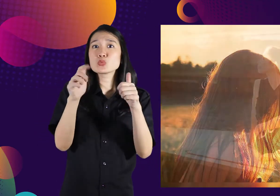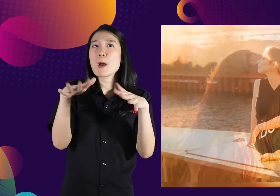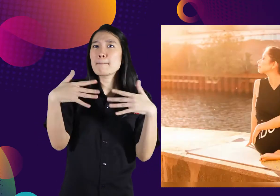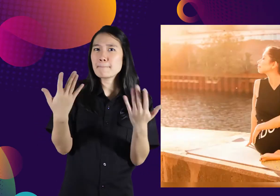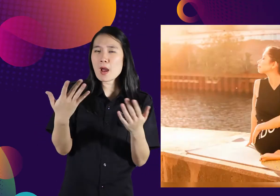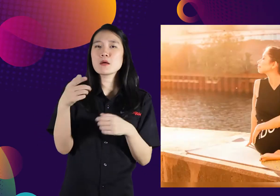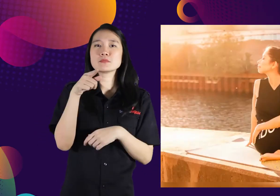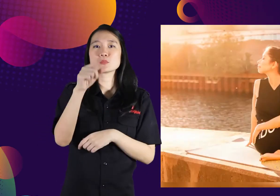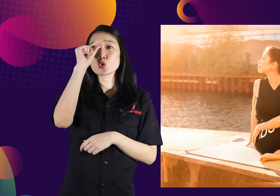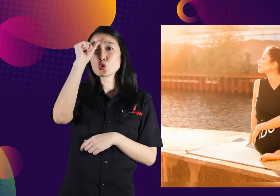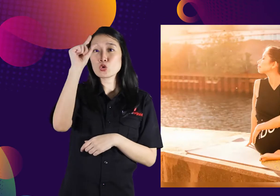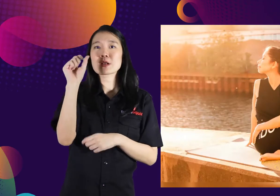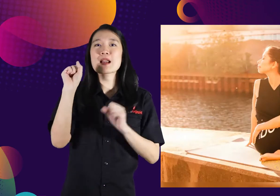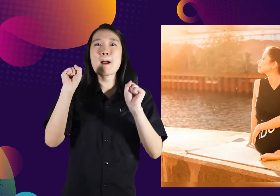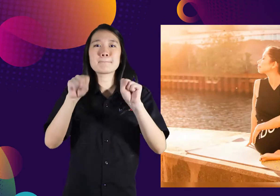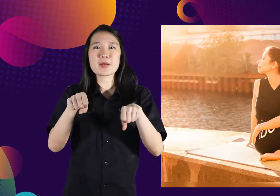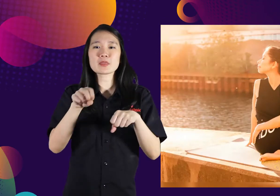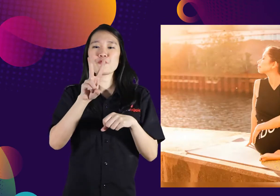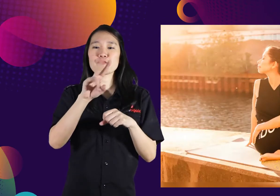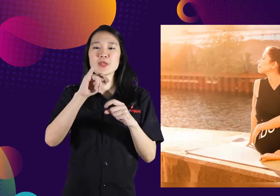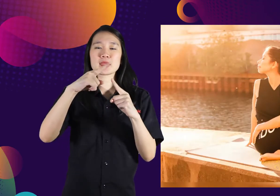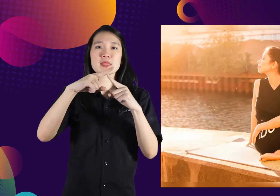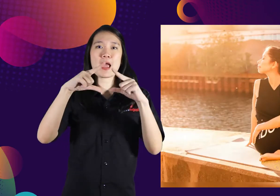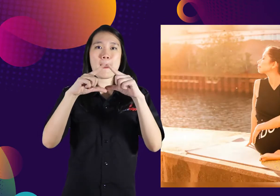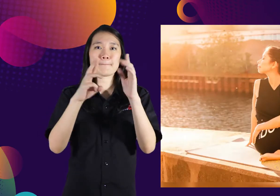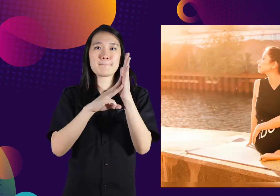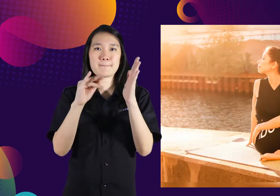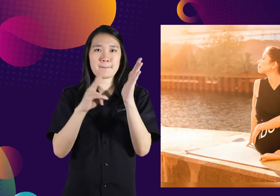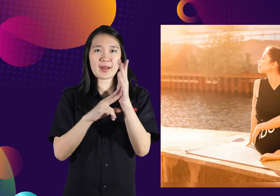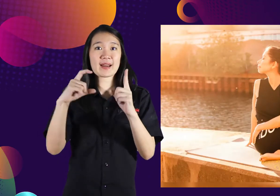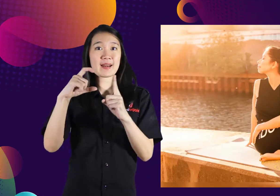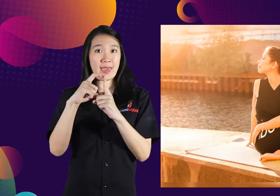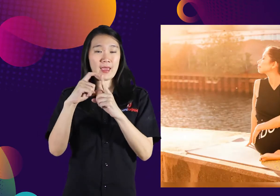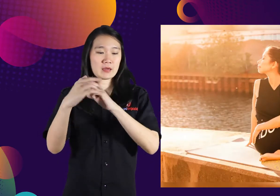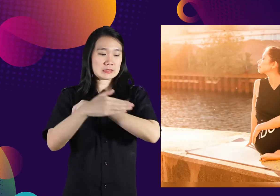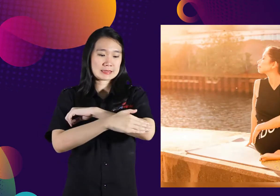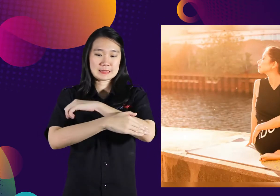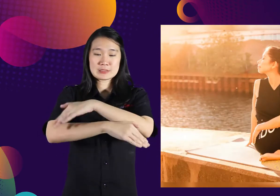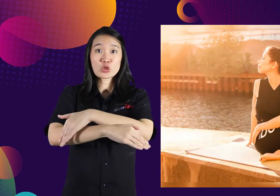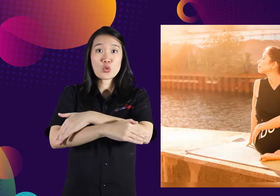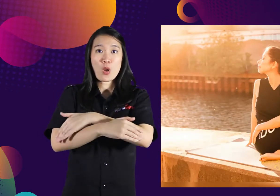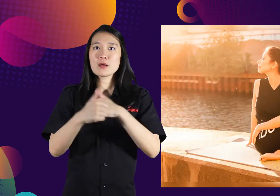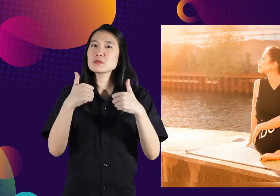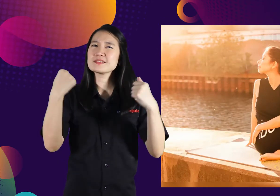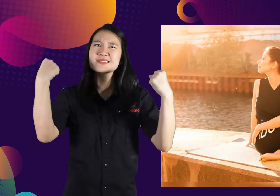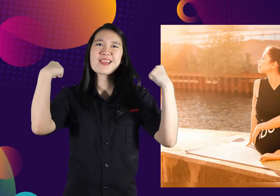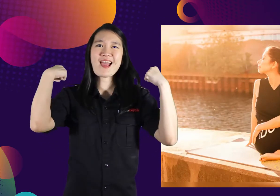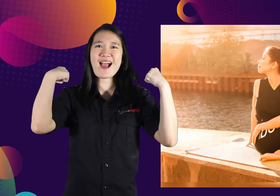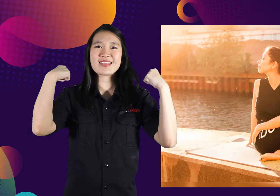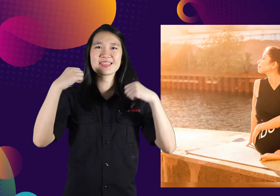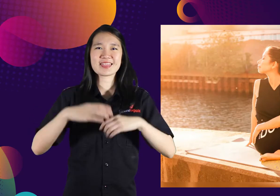Bones are healthier, when get vitamin D.